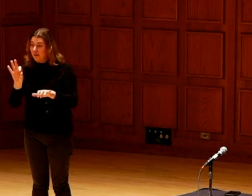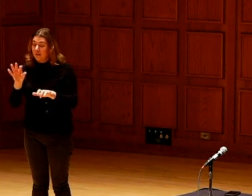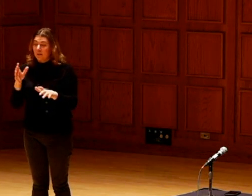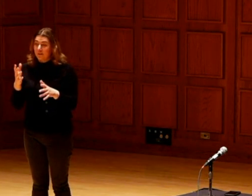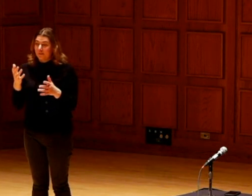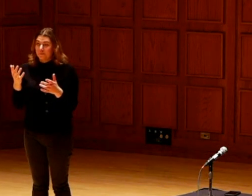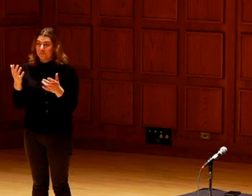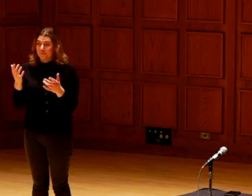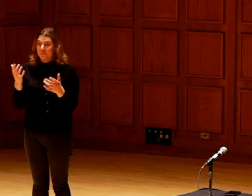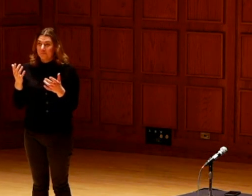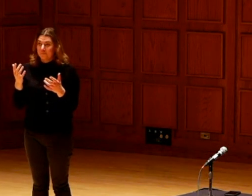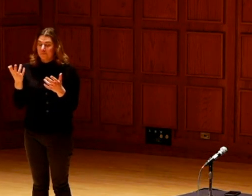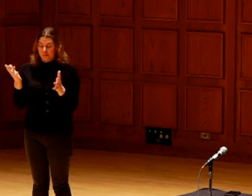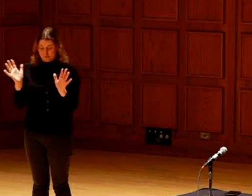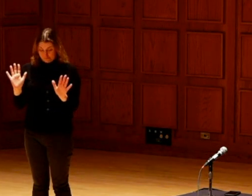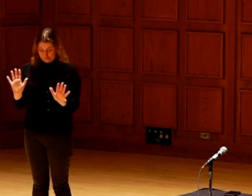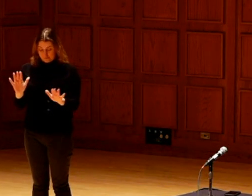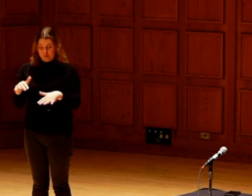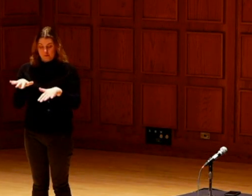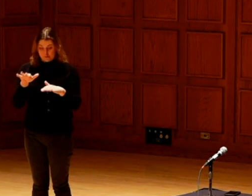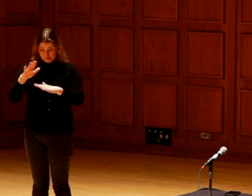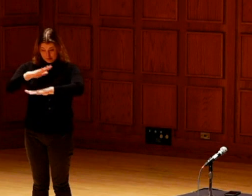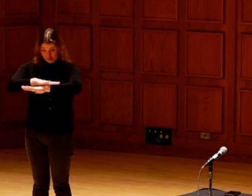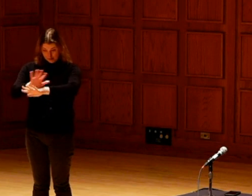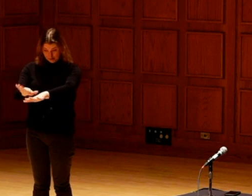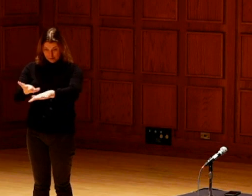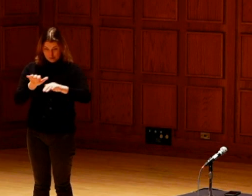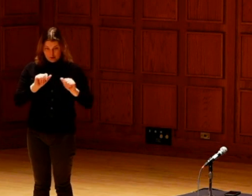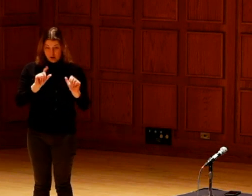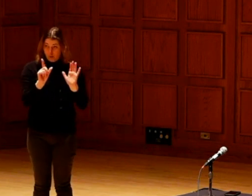I finally got up from my desk and I printed out a picture of her I